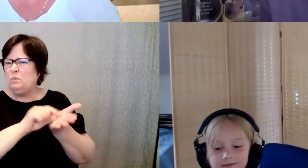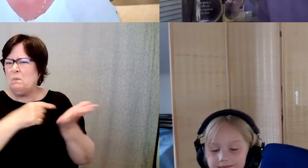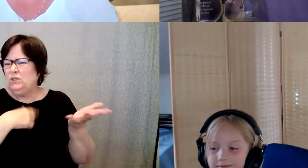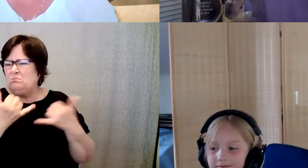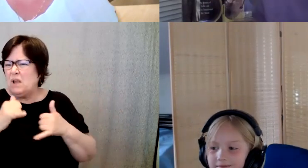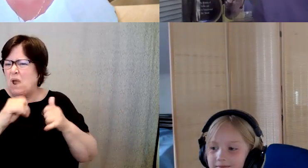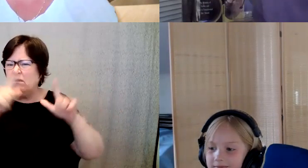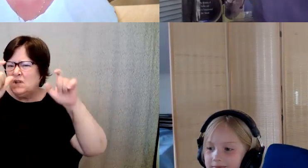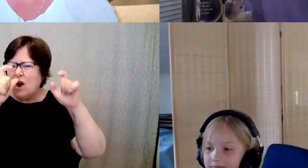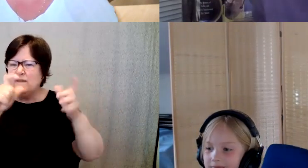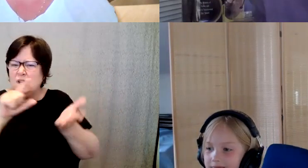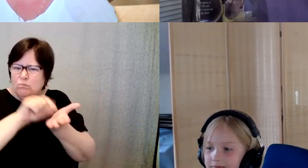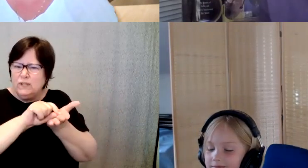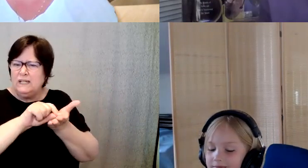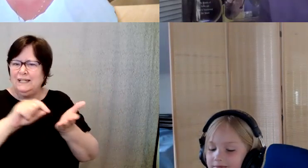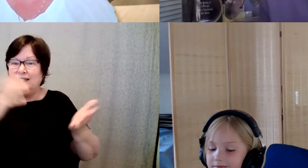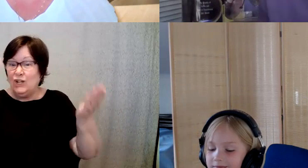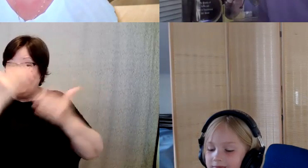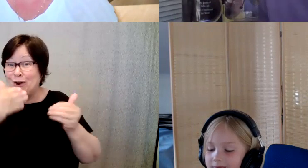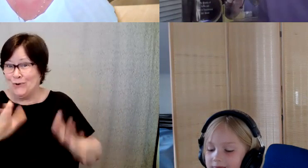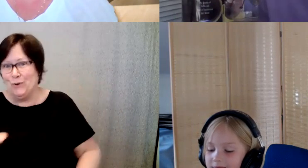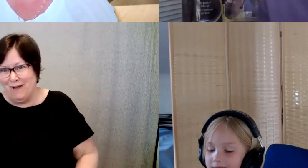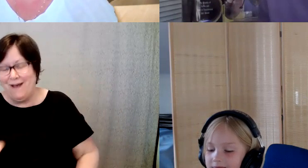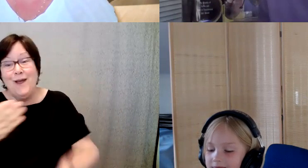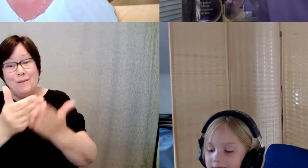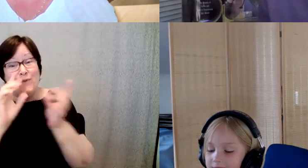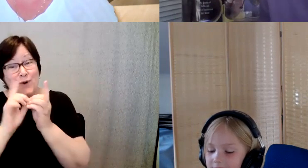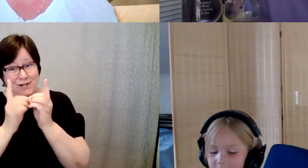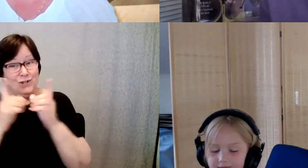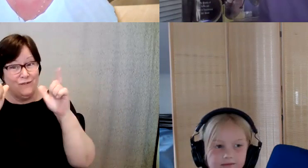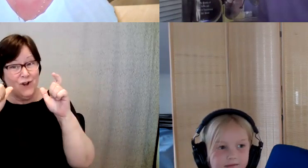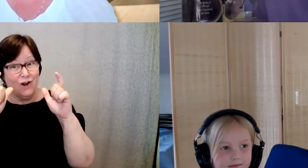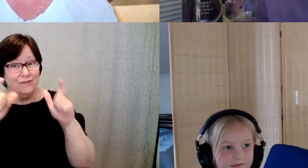D. Major Cohen: The dark room Yes, this is before the days of digital photography but